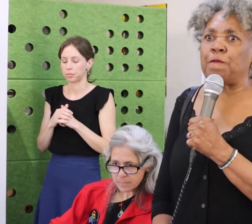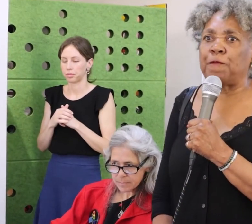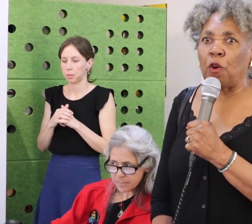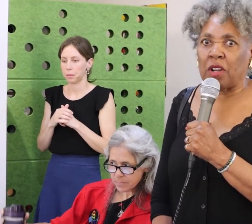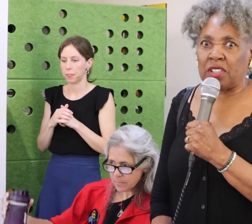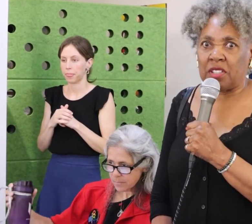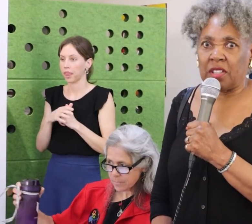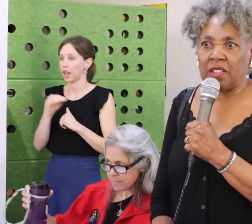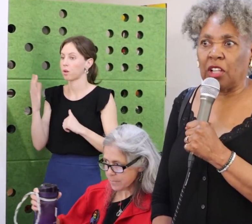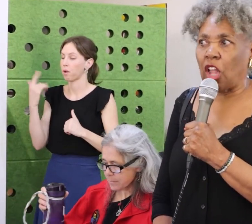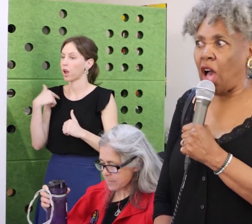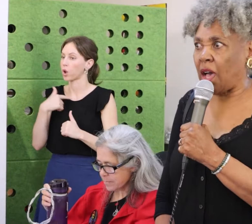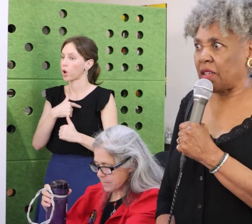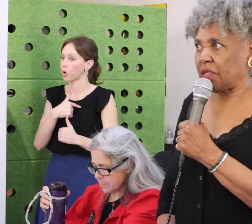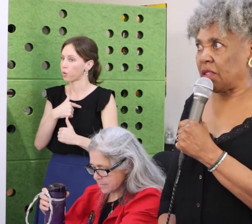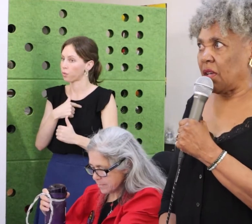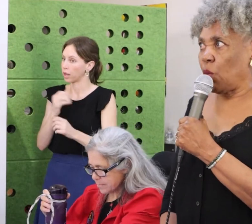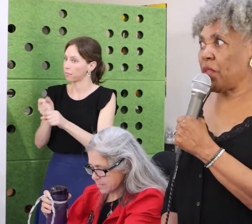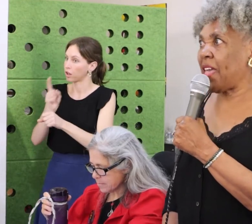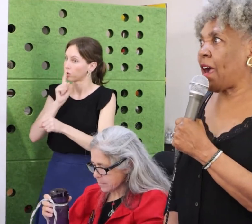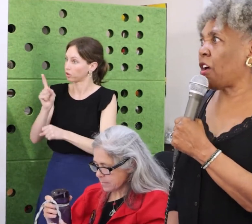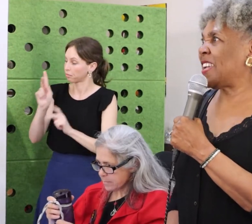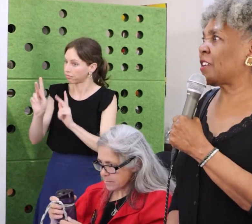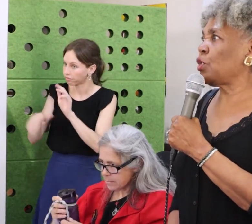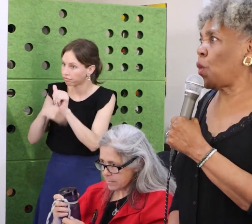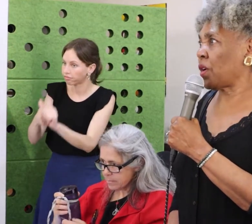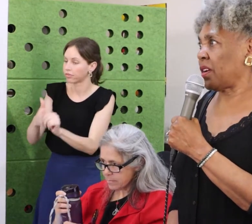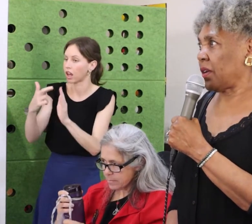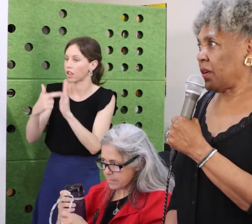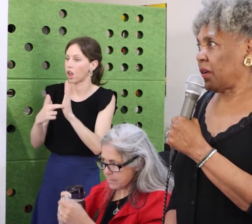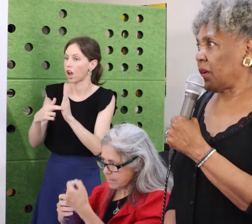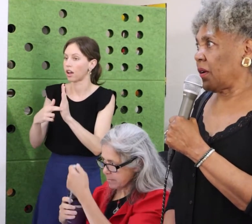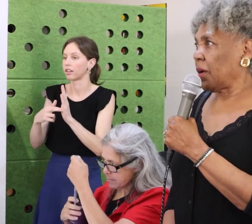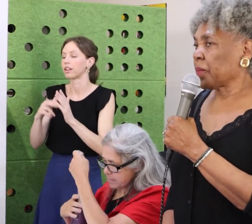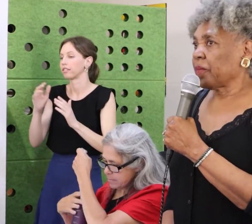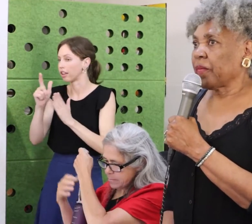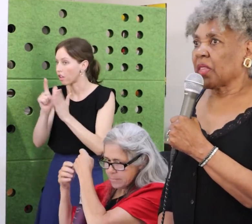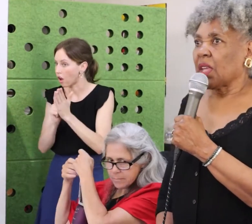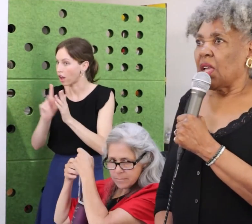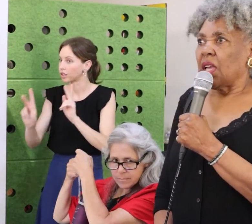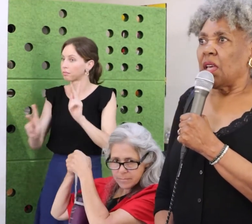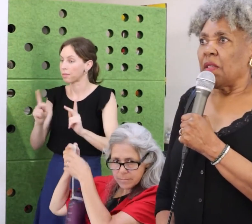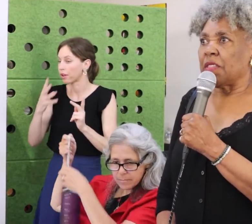At CCDC we believe that everyone has a gift.